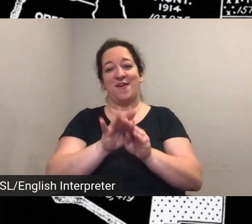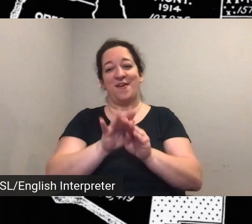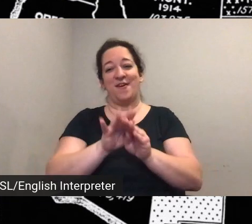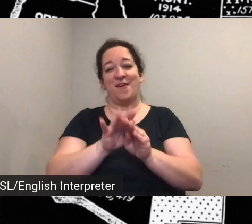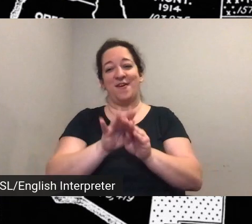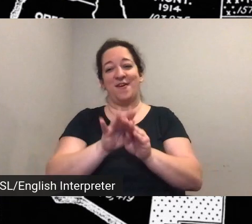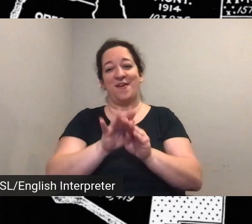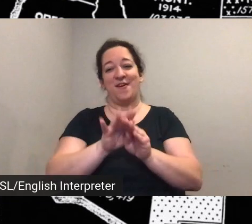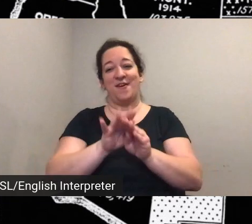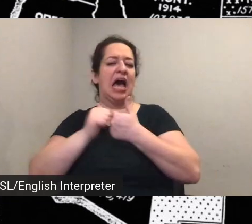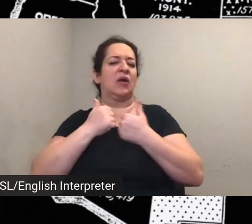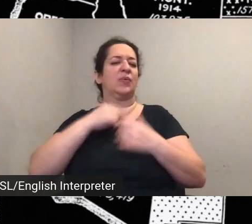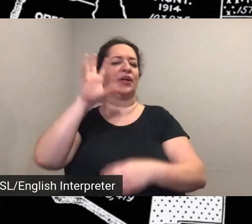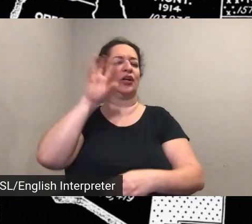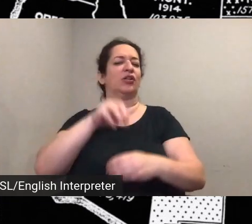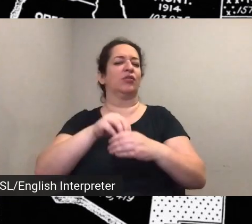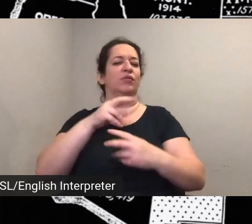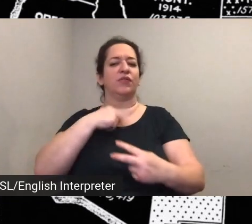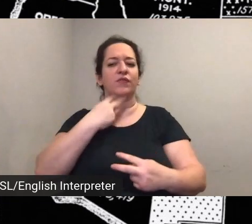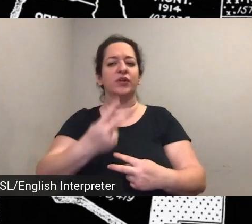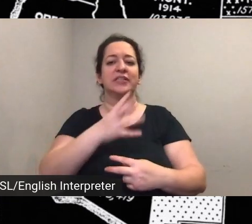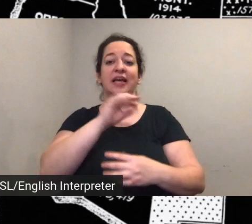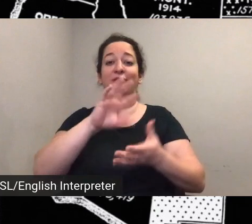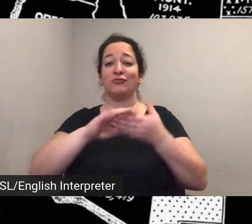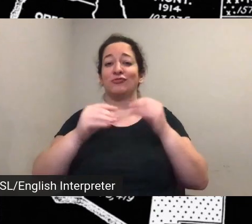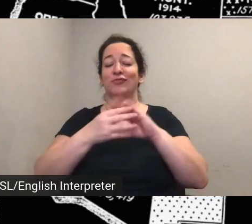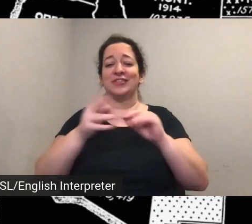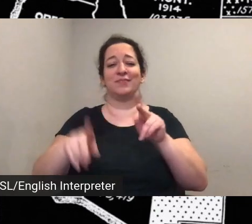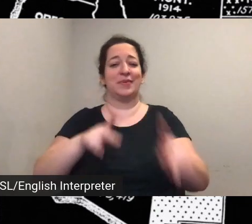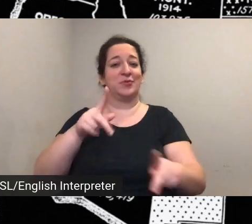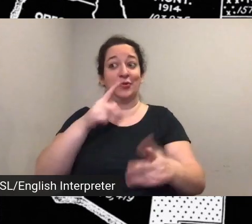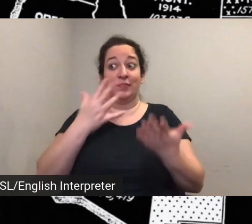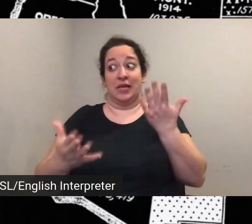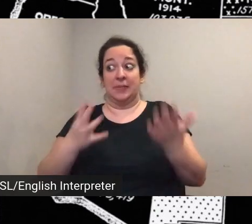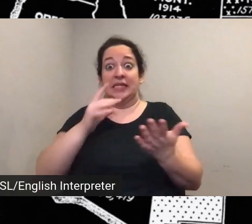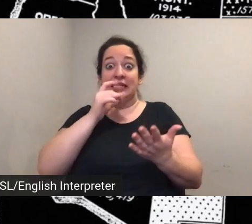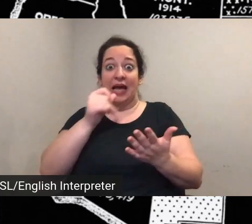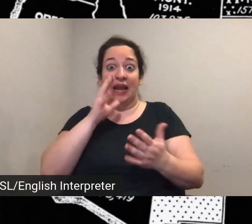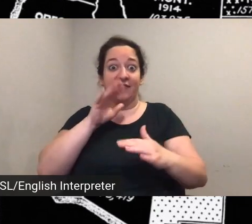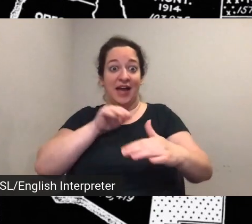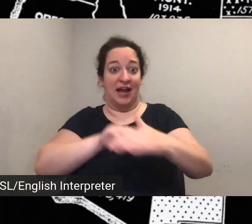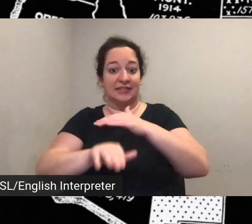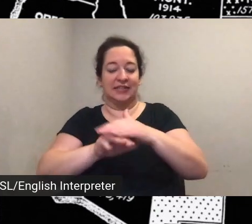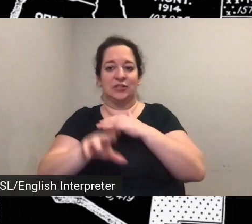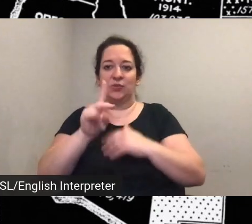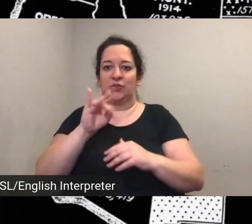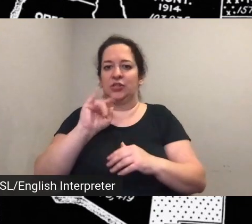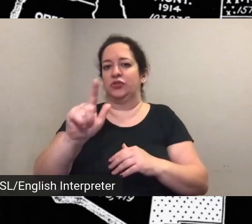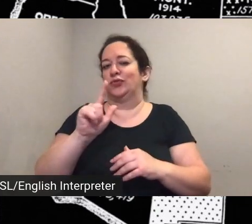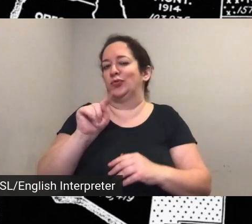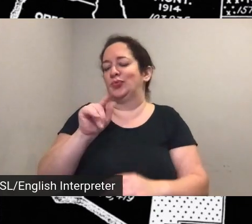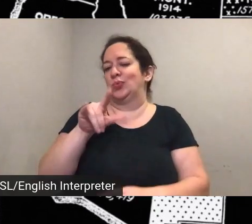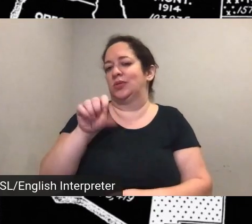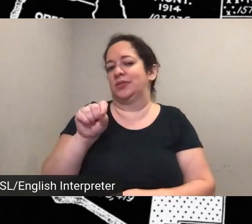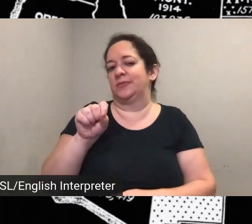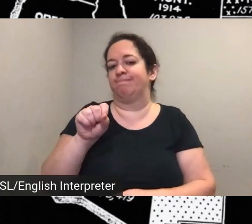the voices and the stories of people who may not have access to the internet and digital tools so that's going to be thursday